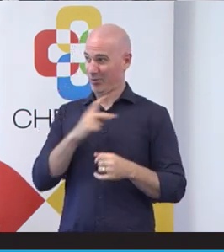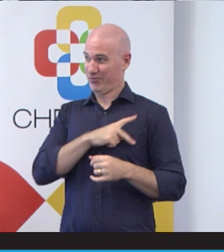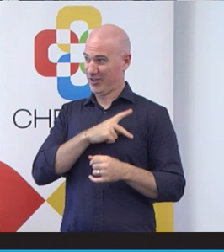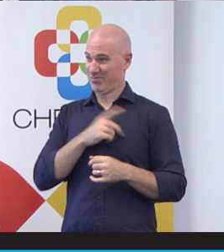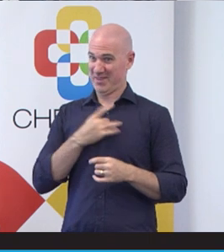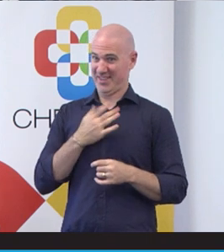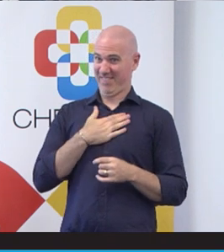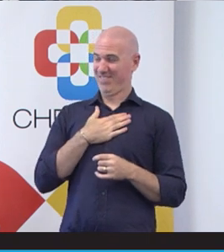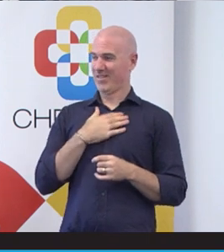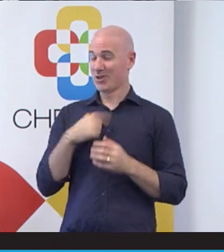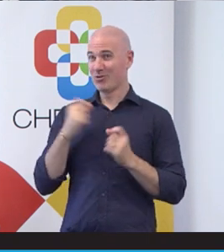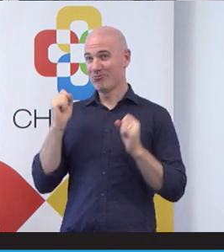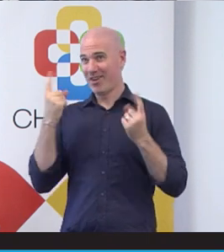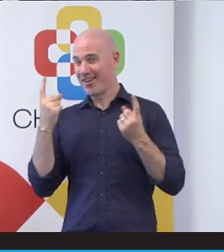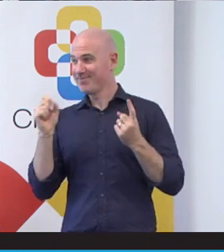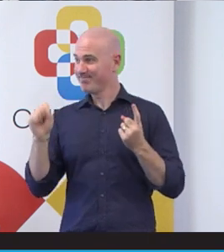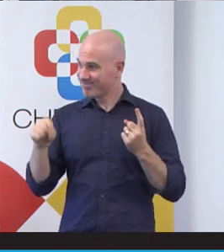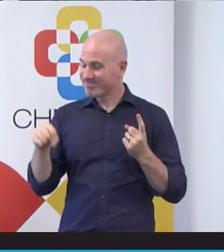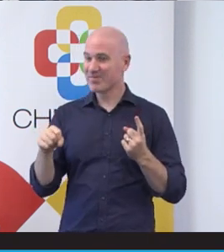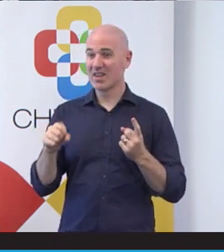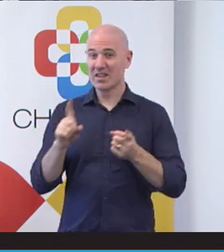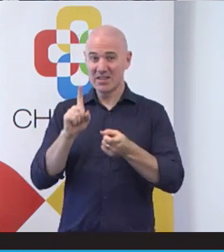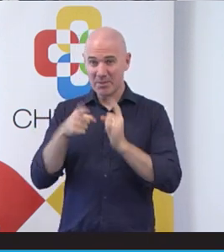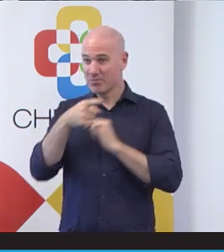realize that there is actually something small that you can do in the way that